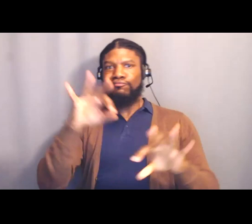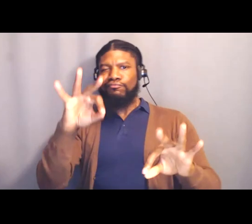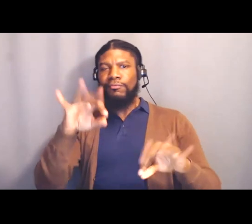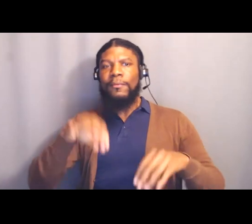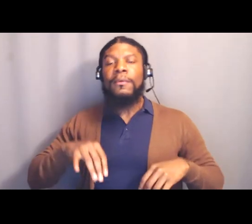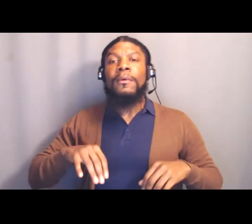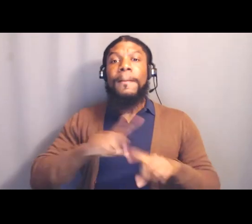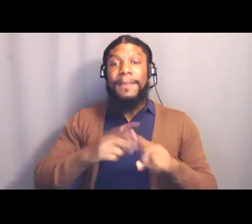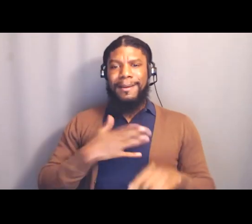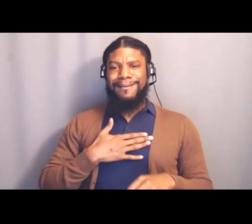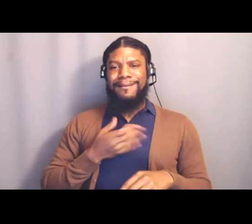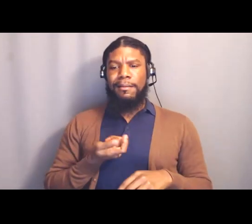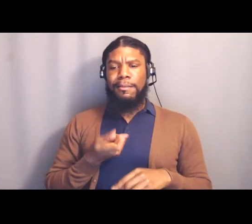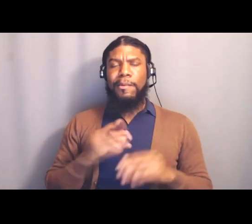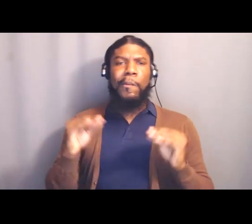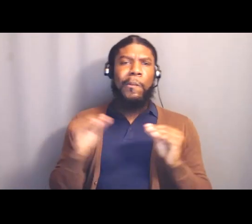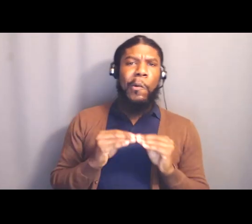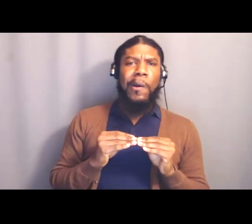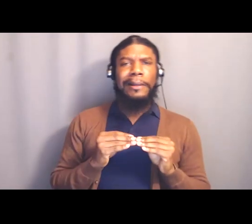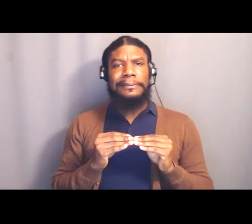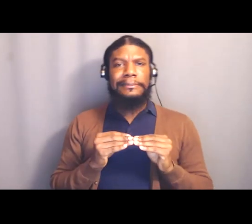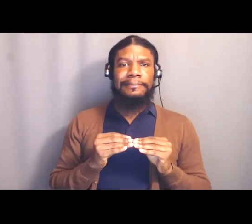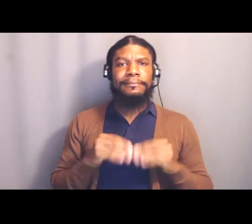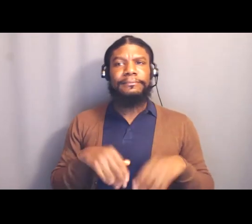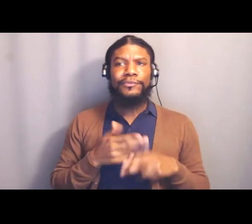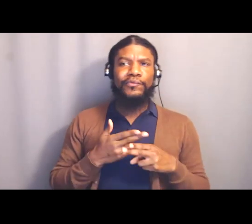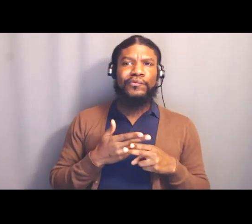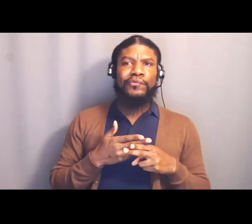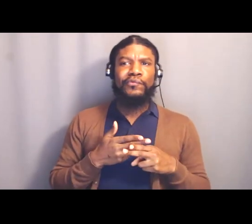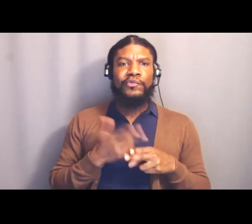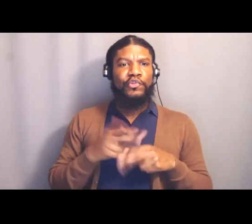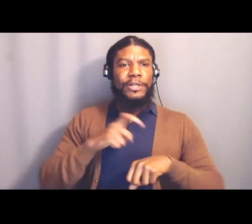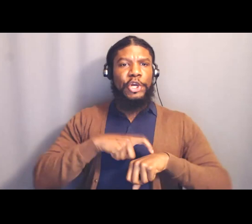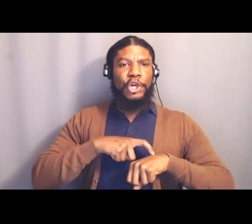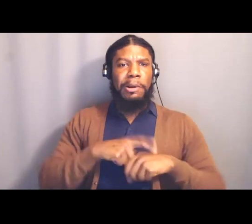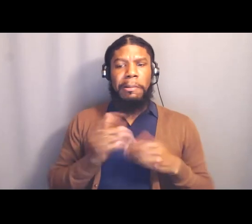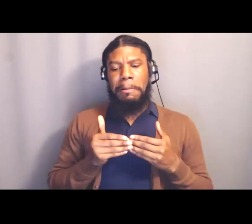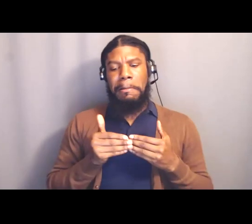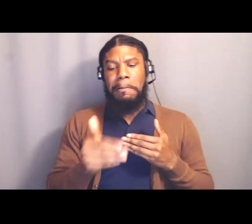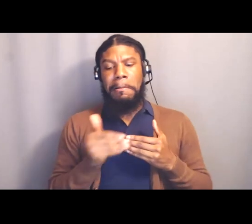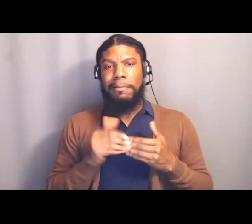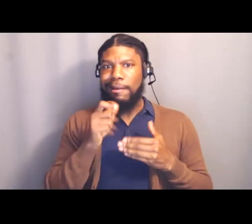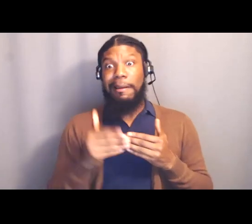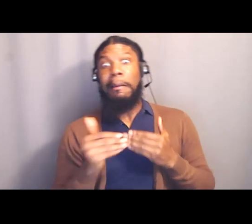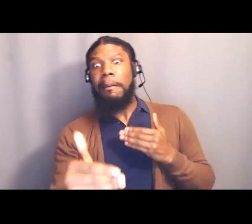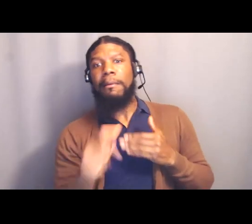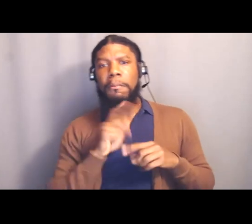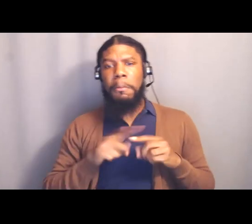but mine is a little bit more of a short term, like of a near term vision that I wanted to share,